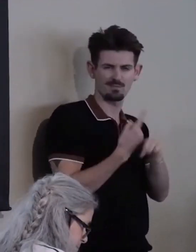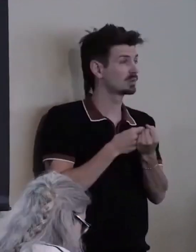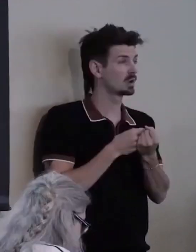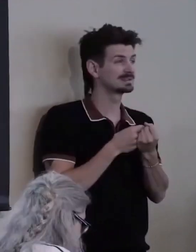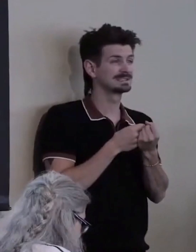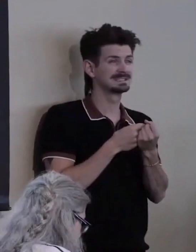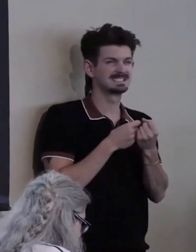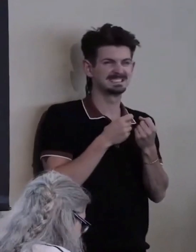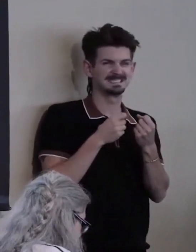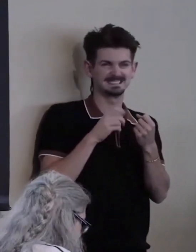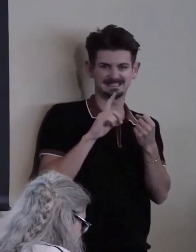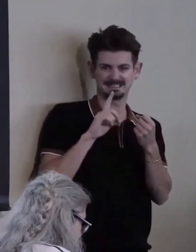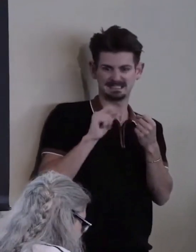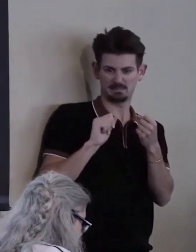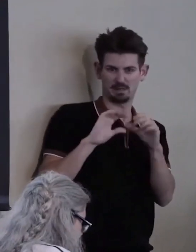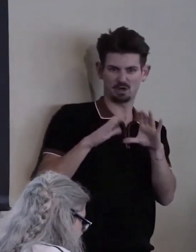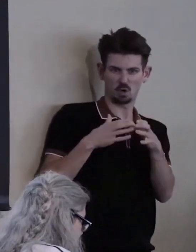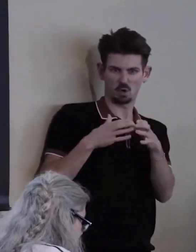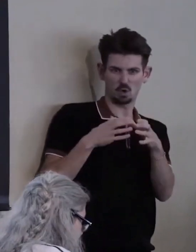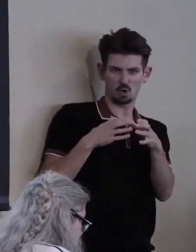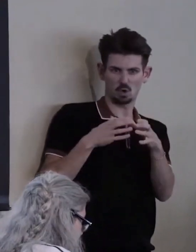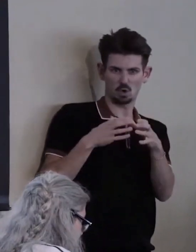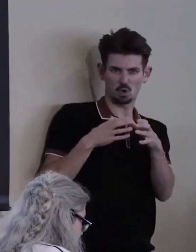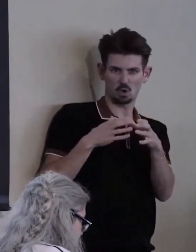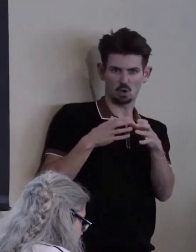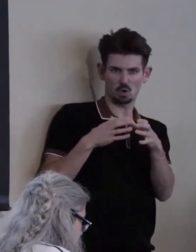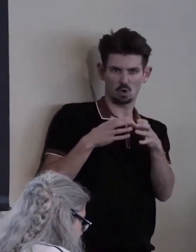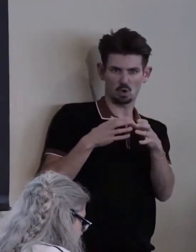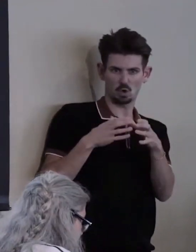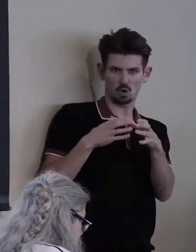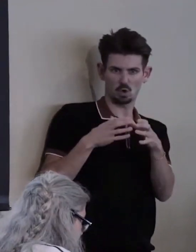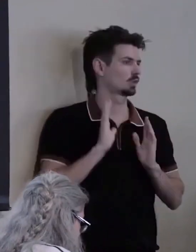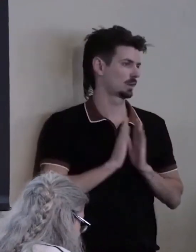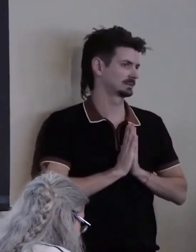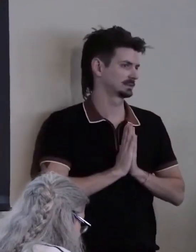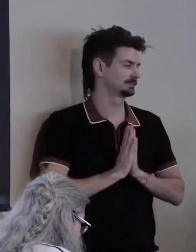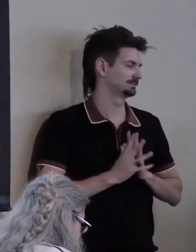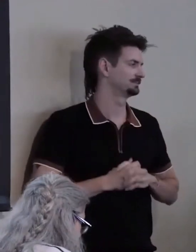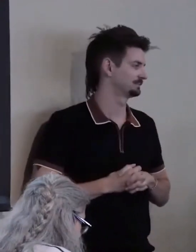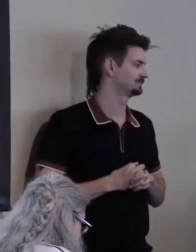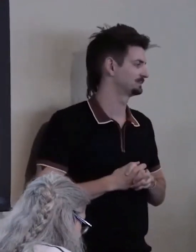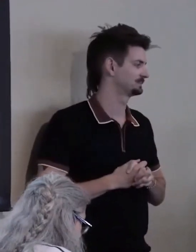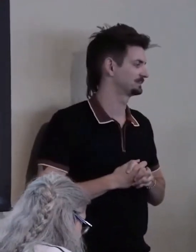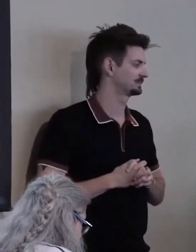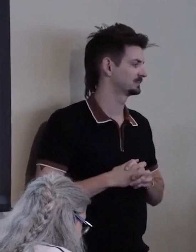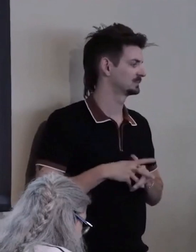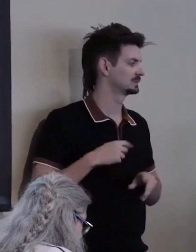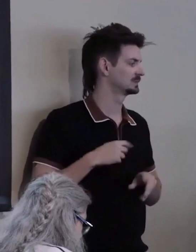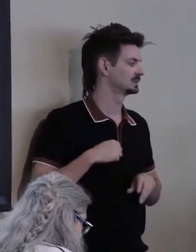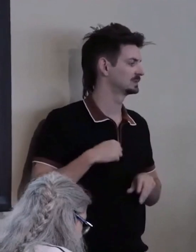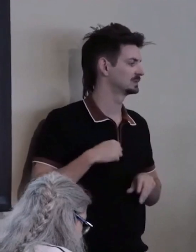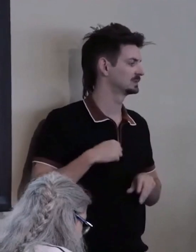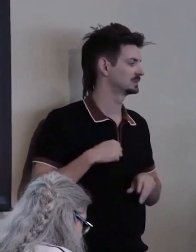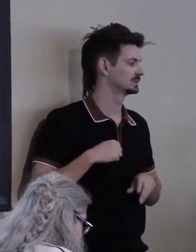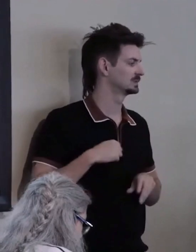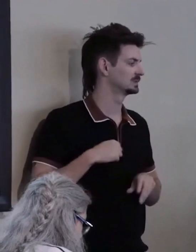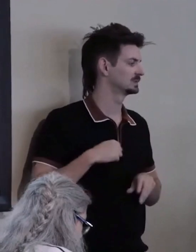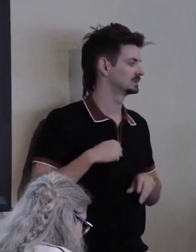when requested to do so, we reasoned that we had more in common than not.